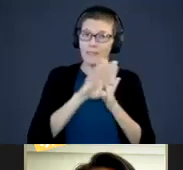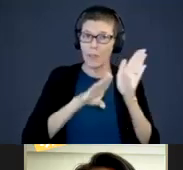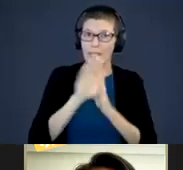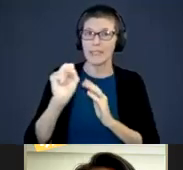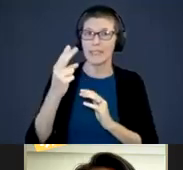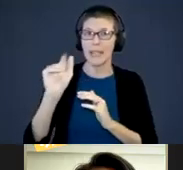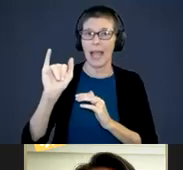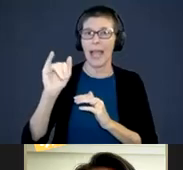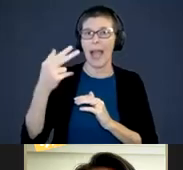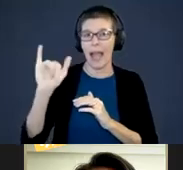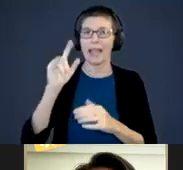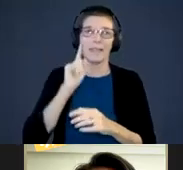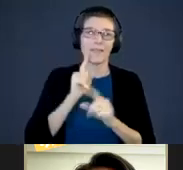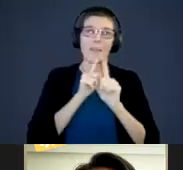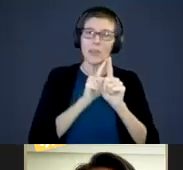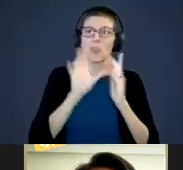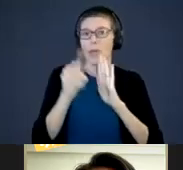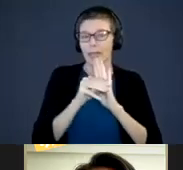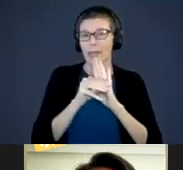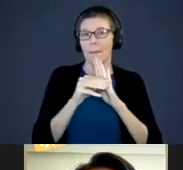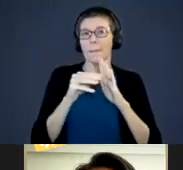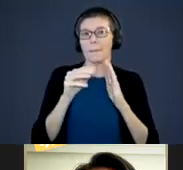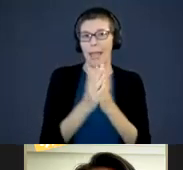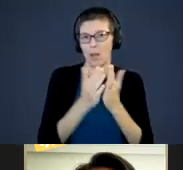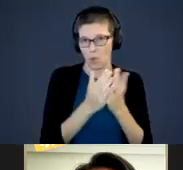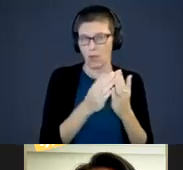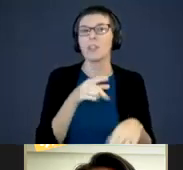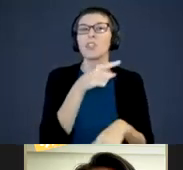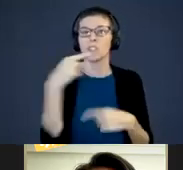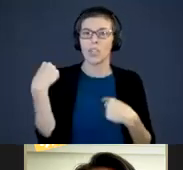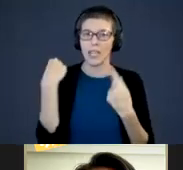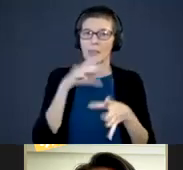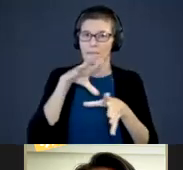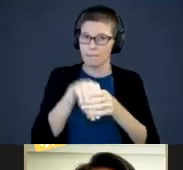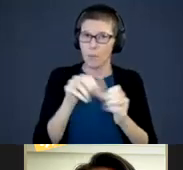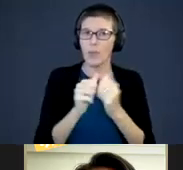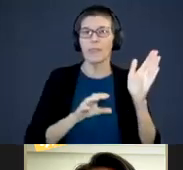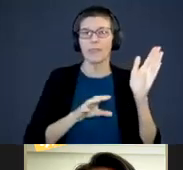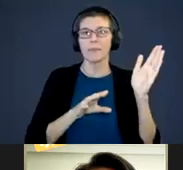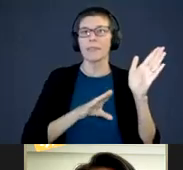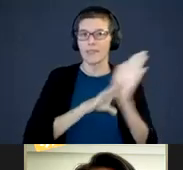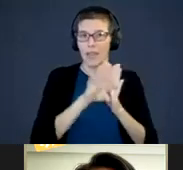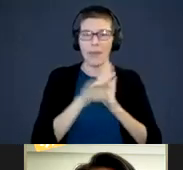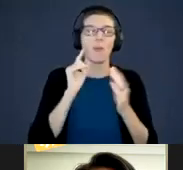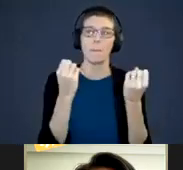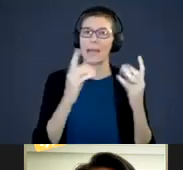Deaf and Mentor curriculum manuals. She has been involved in many developmental programs to support